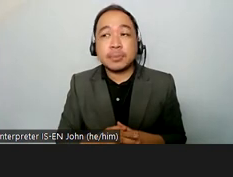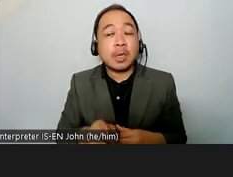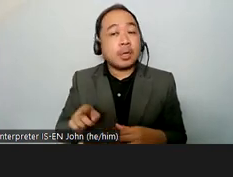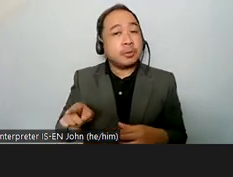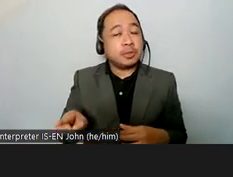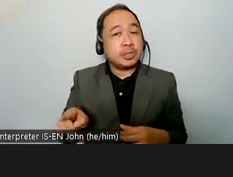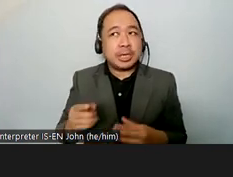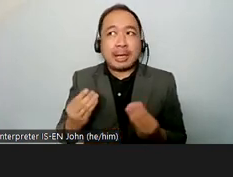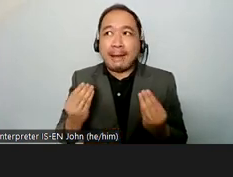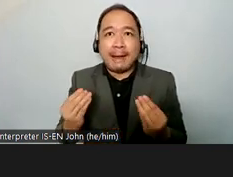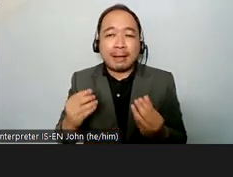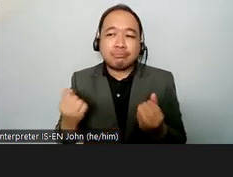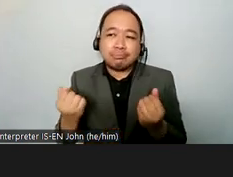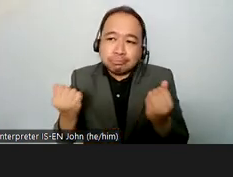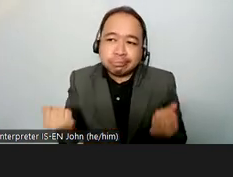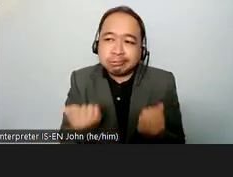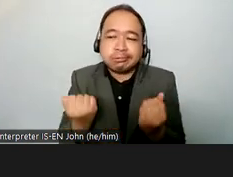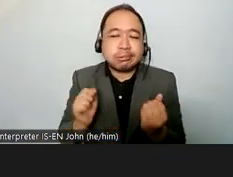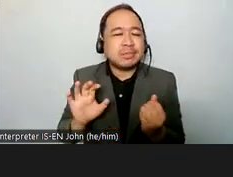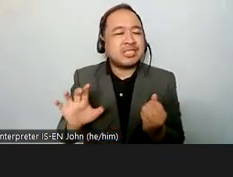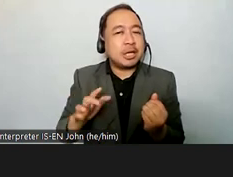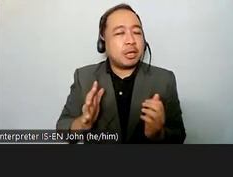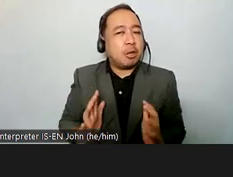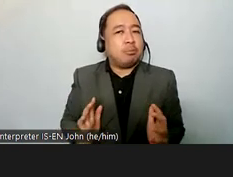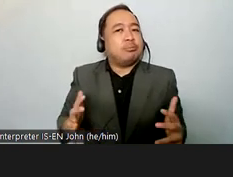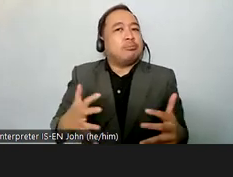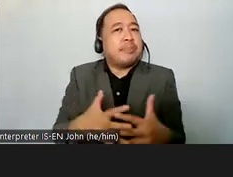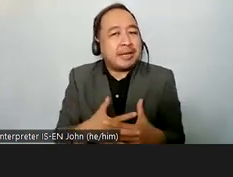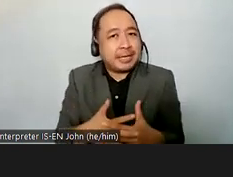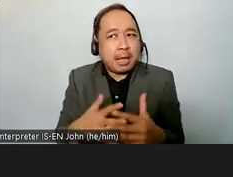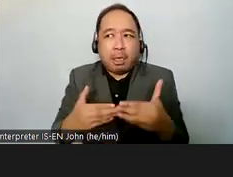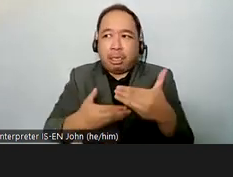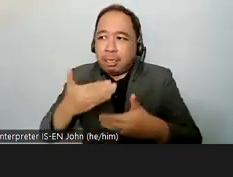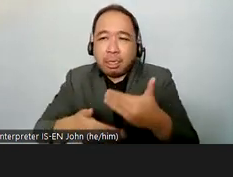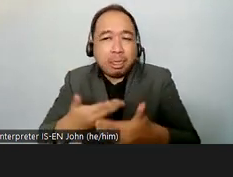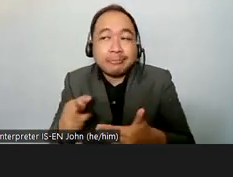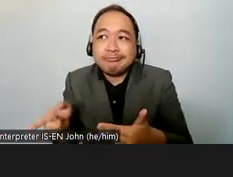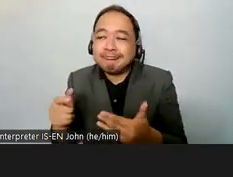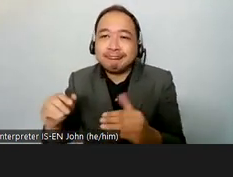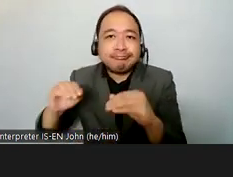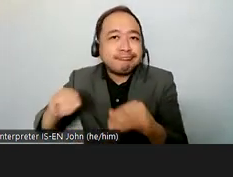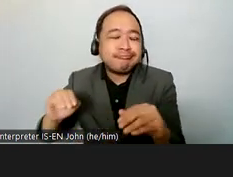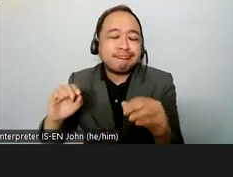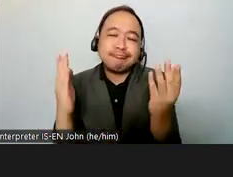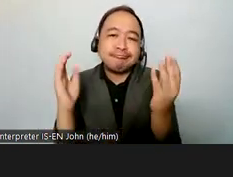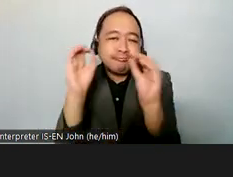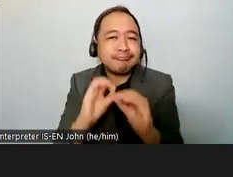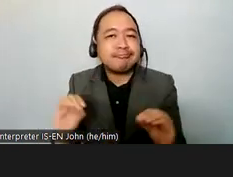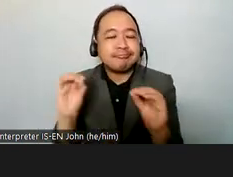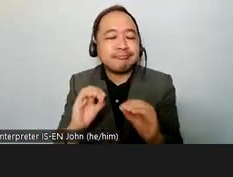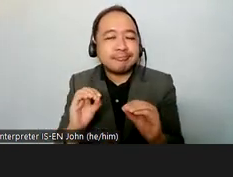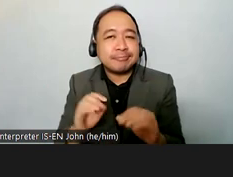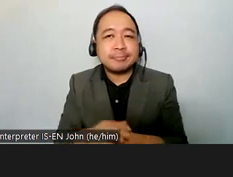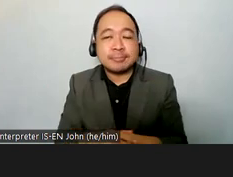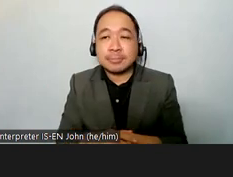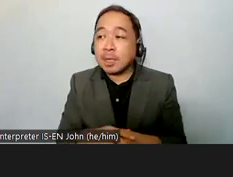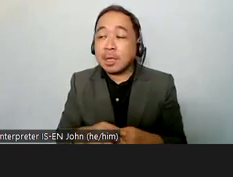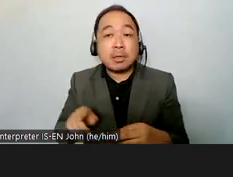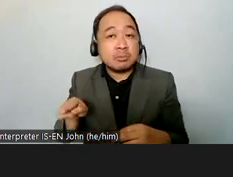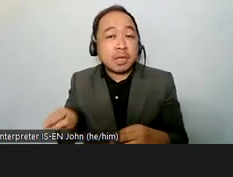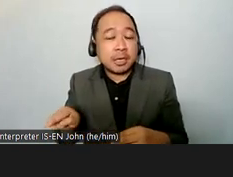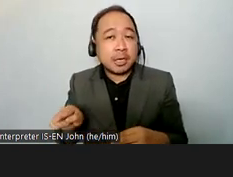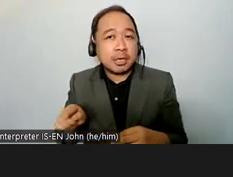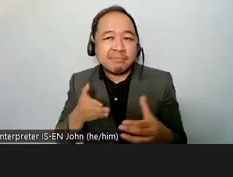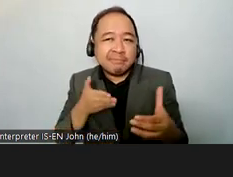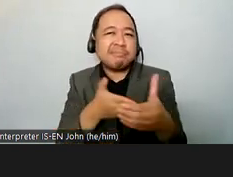say that uh with in the name of this women they also have barriers for exceeding of programs of uh